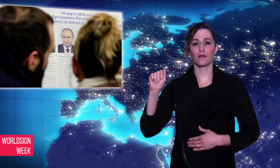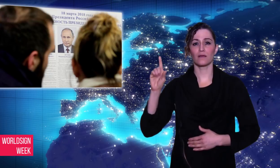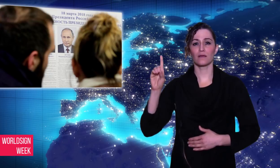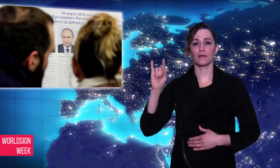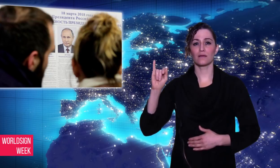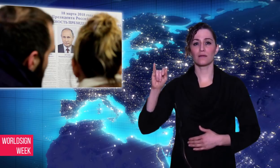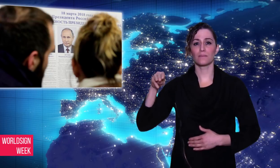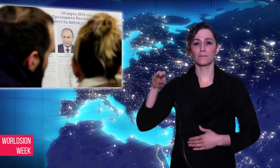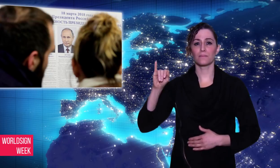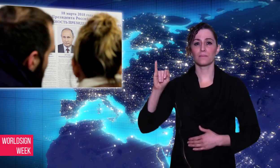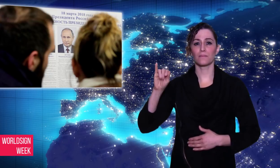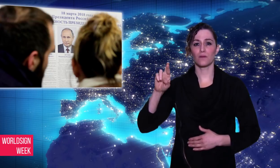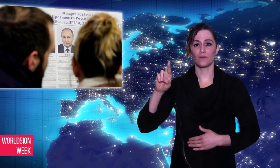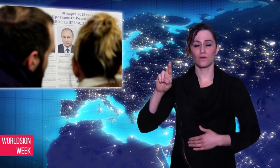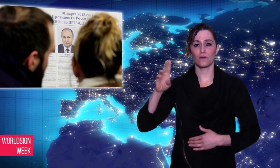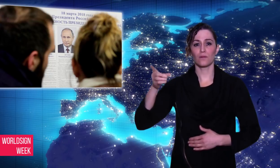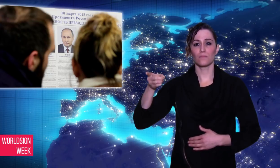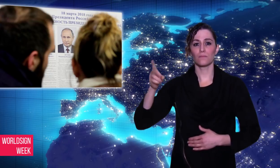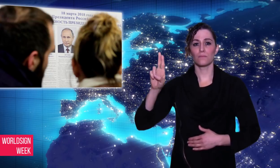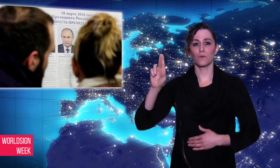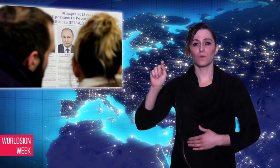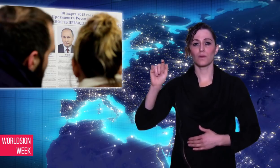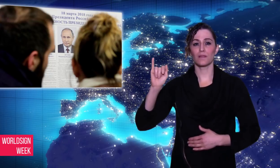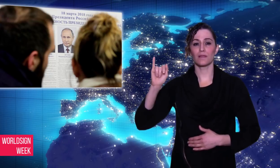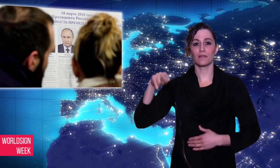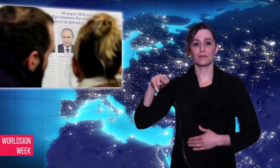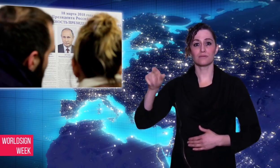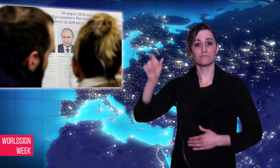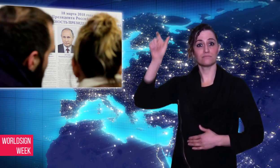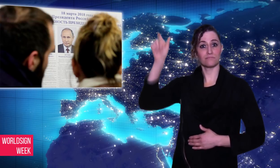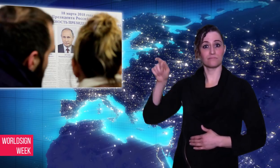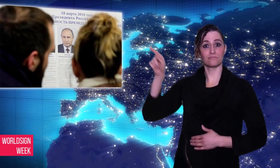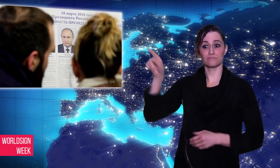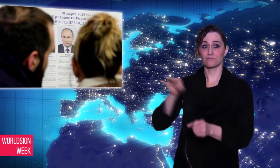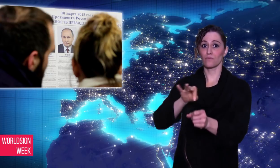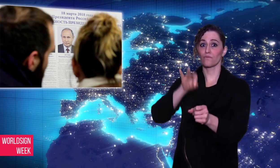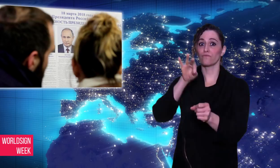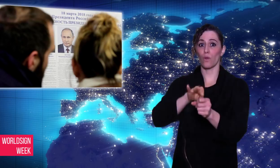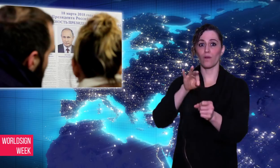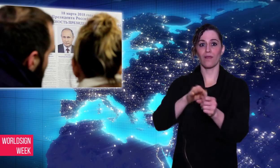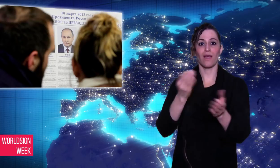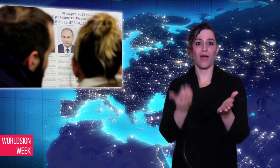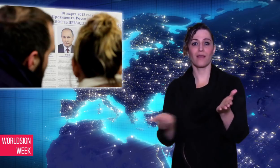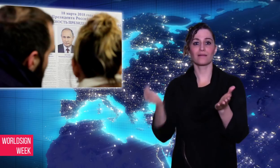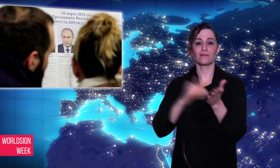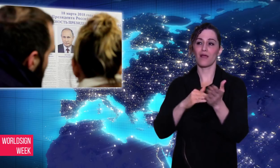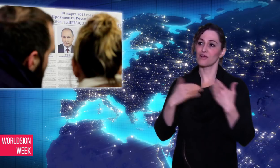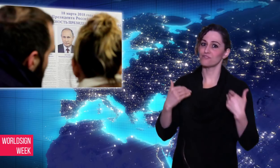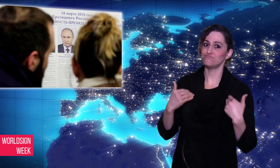Putin was elected again to six-year term